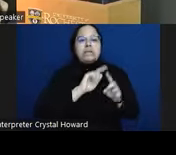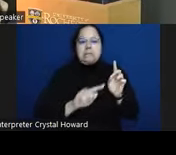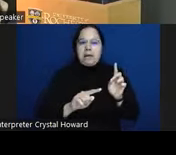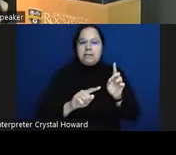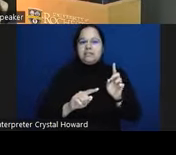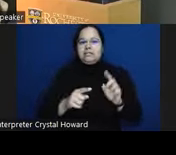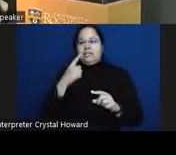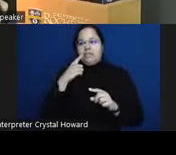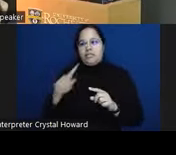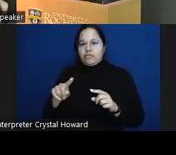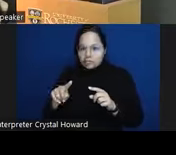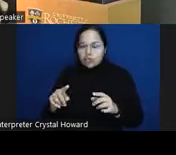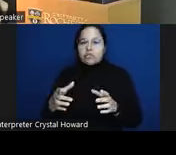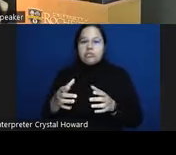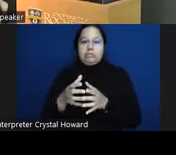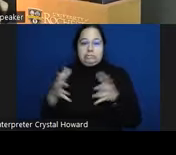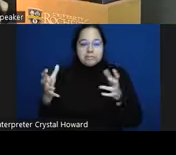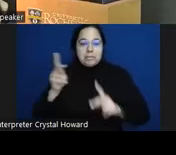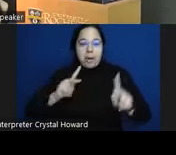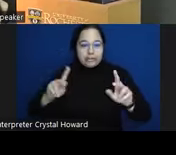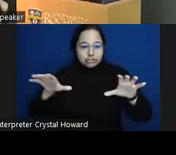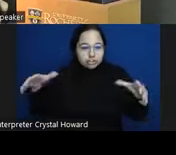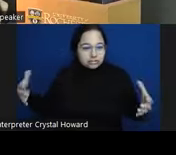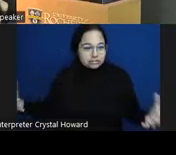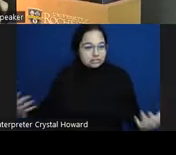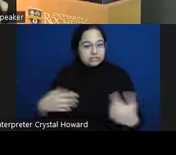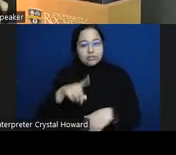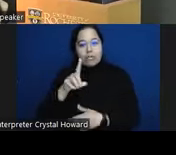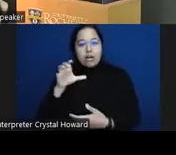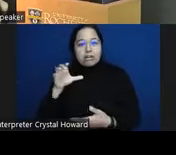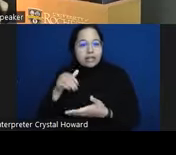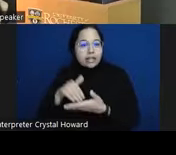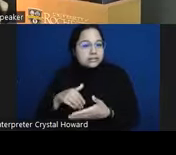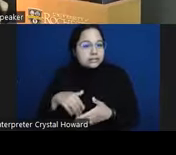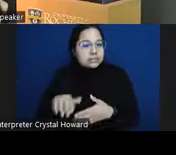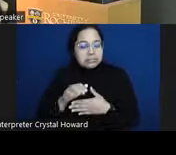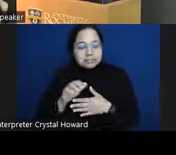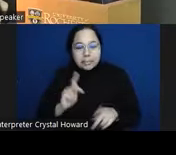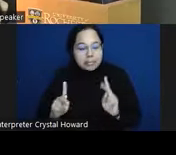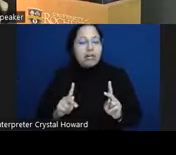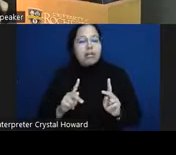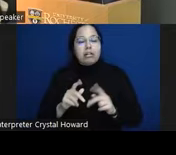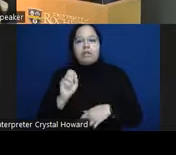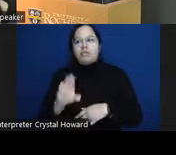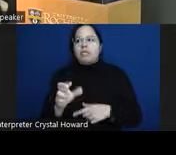maybe the 495,000 encounters that we have in this department each year it helps to be able to keep